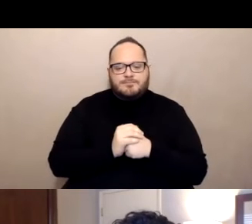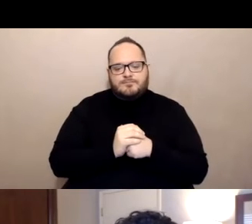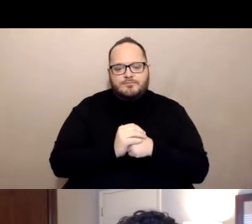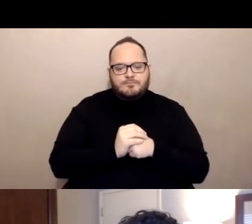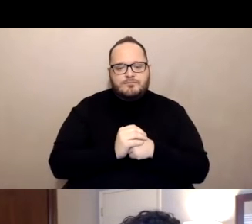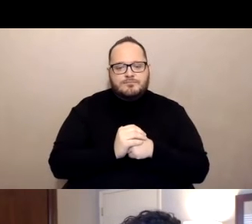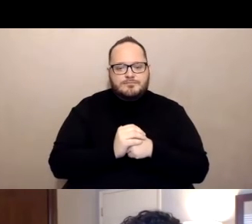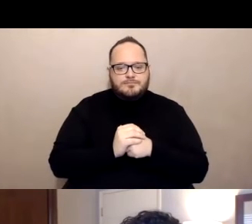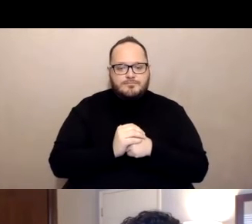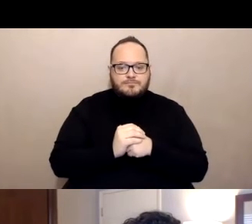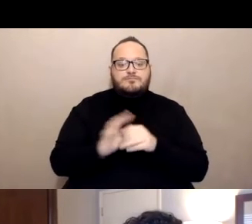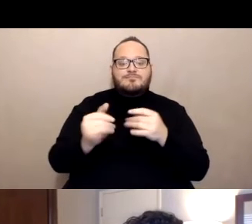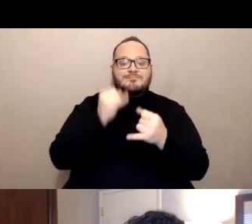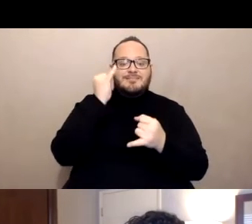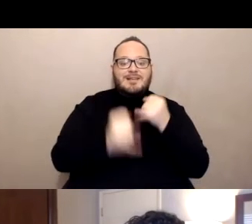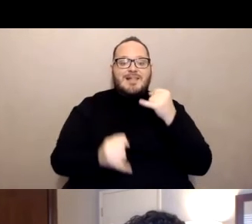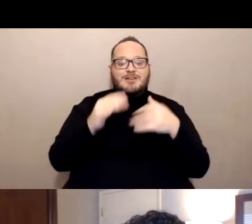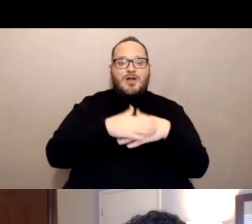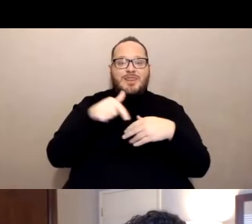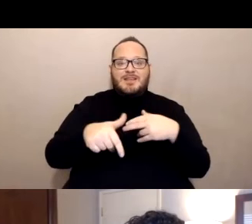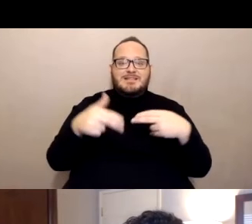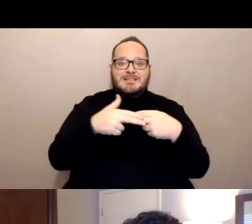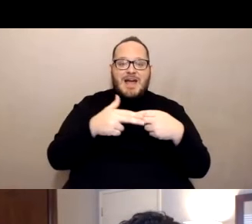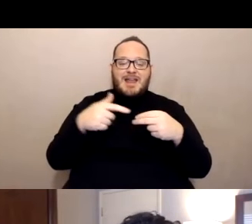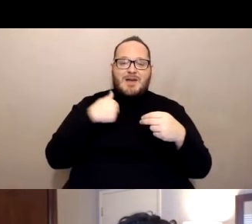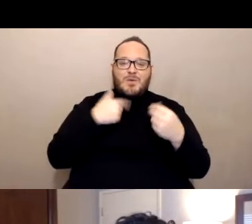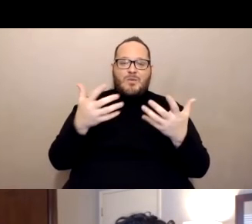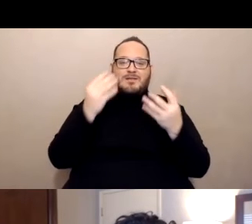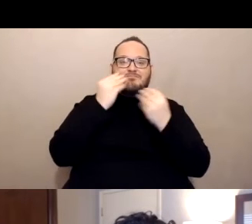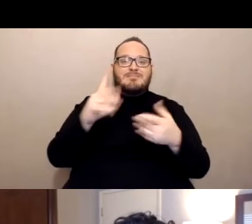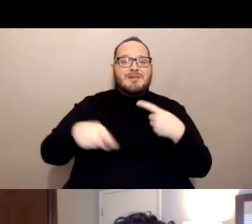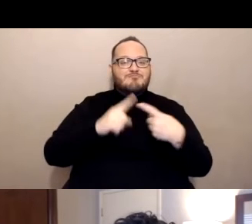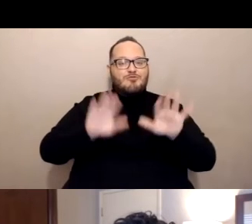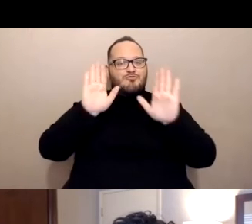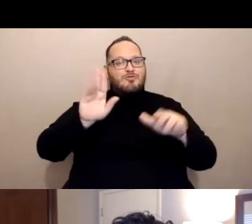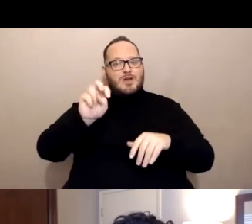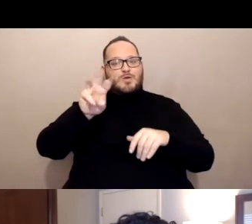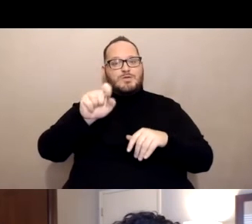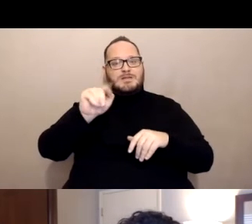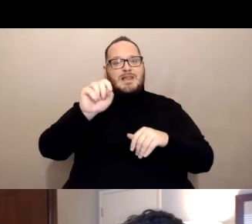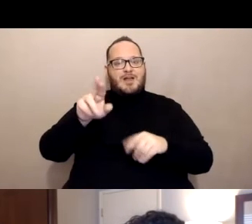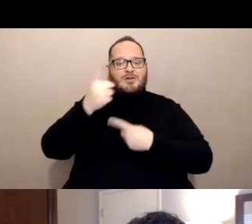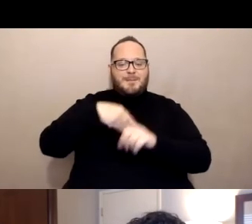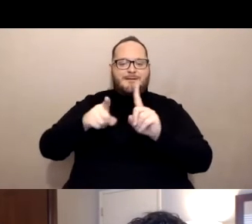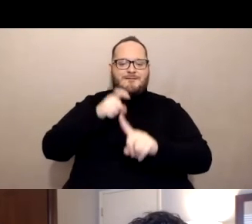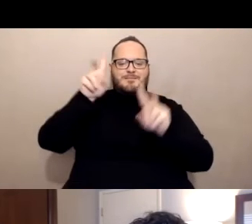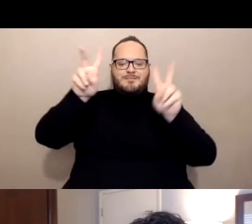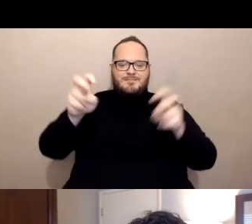we're mentioning a great newsletter provided by Vaccinate all 58. And it's a great way to also stay informed